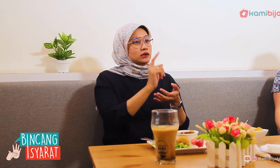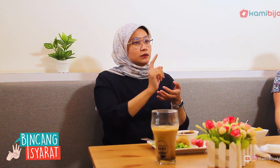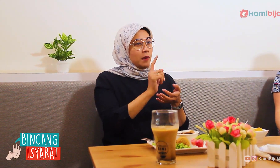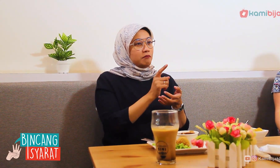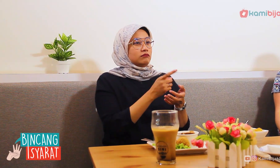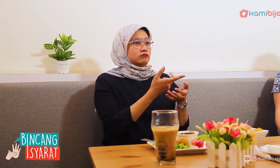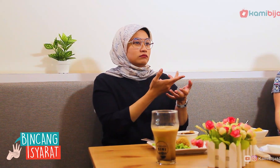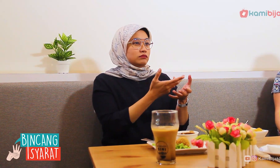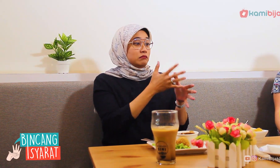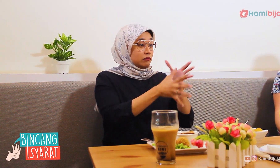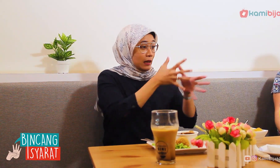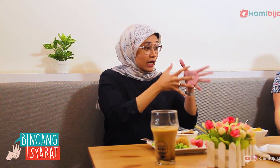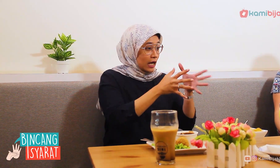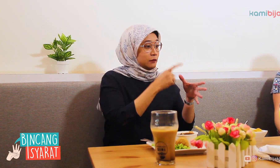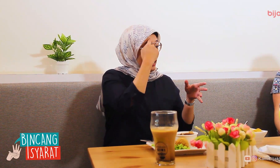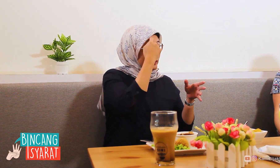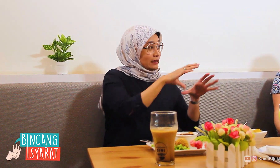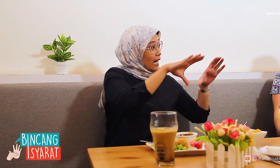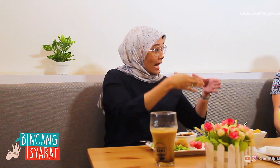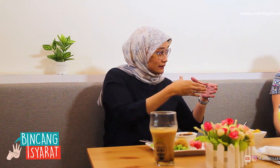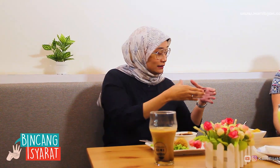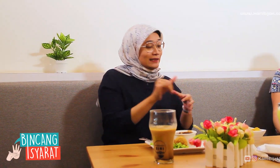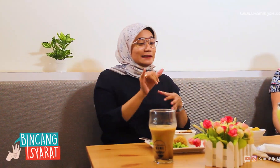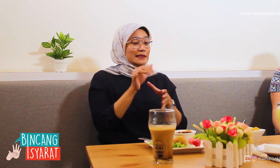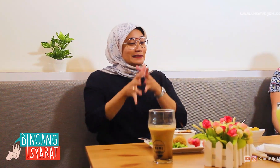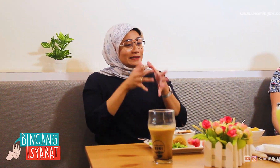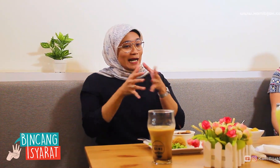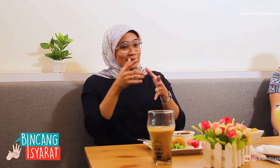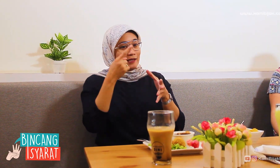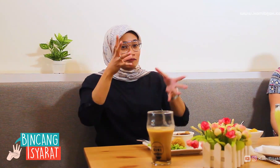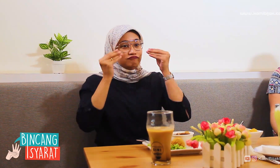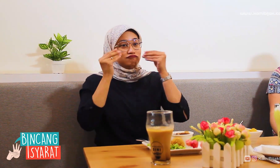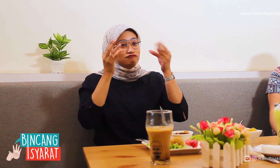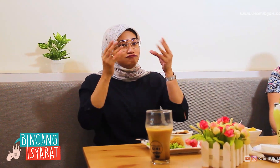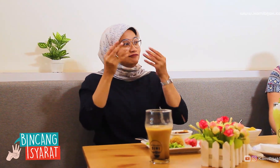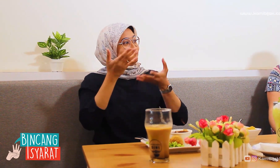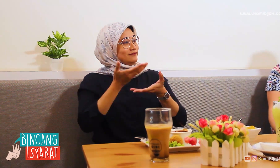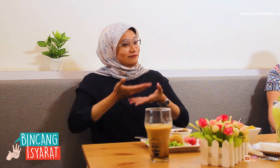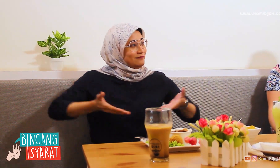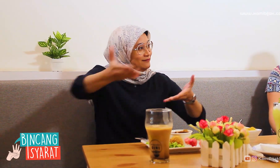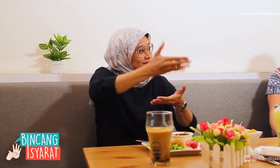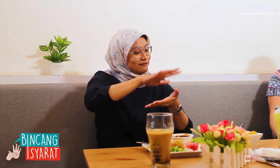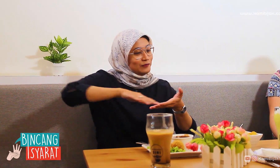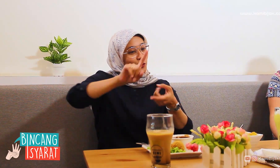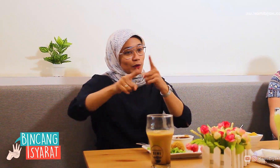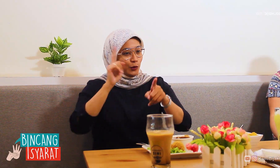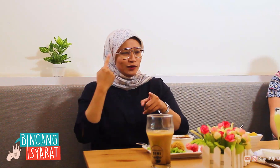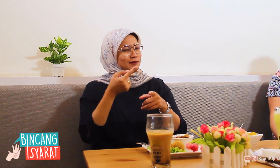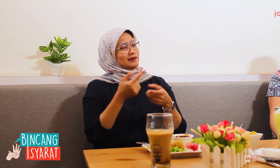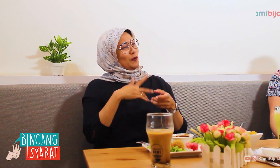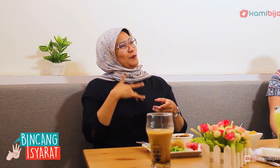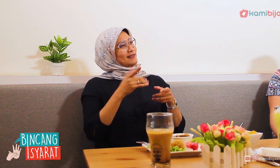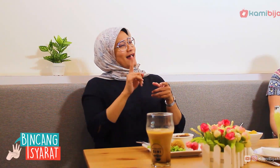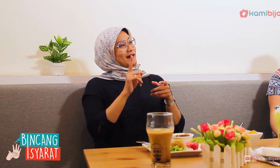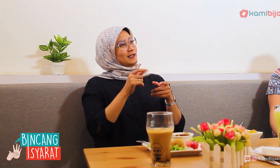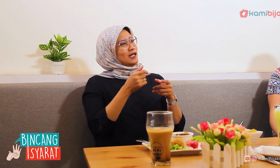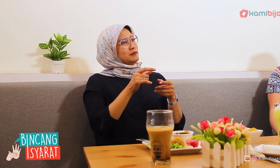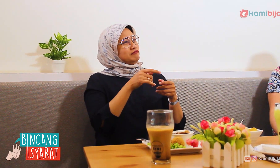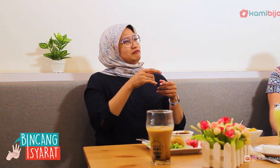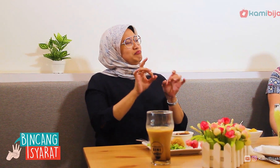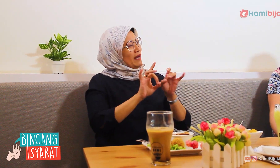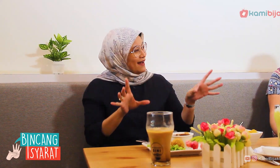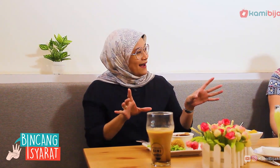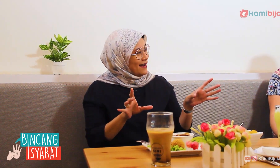Because learning sign language when in class and socializing with the Deaf friend, I felt the signal was different.